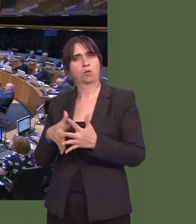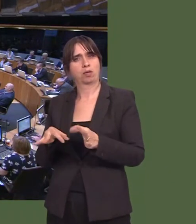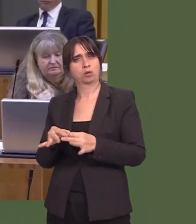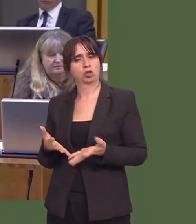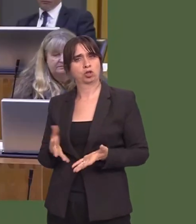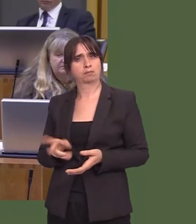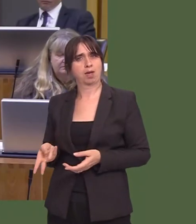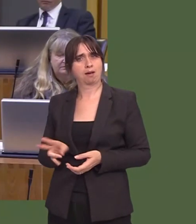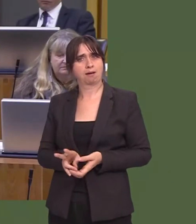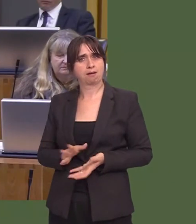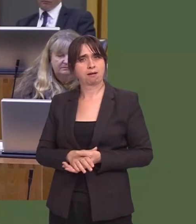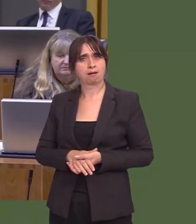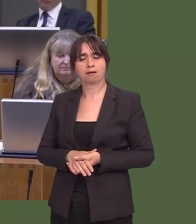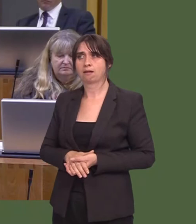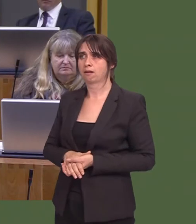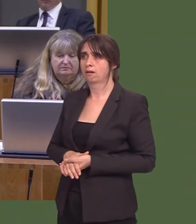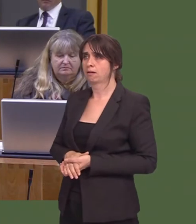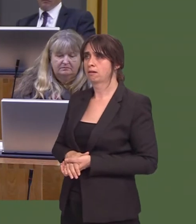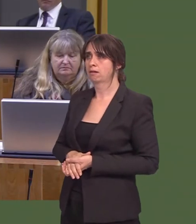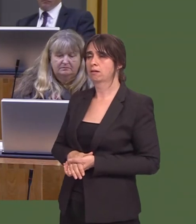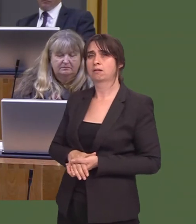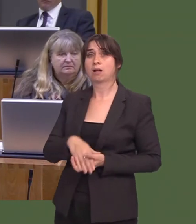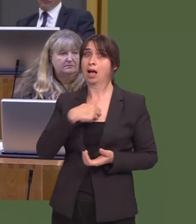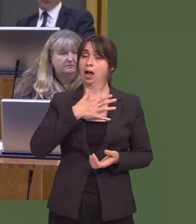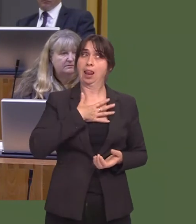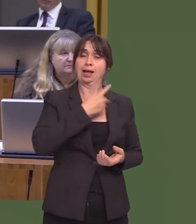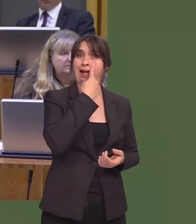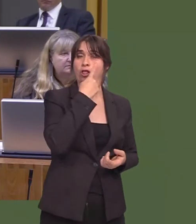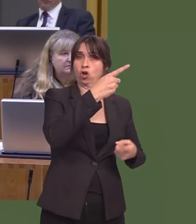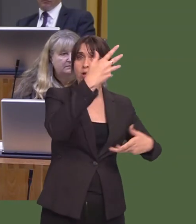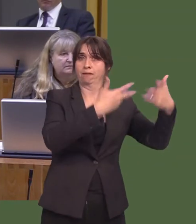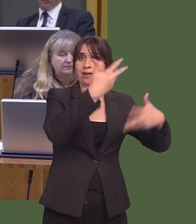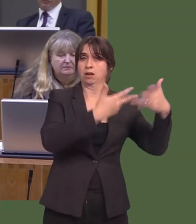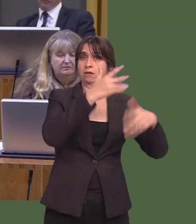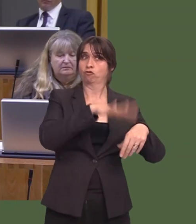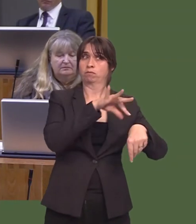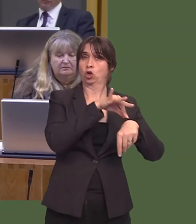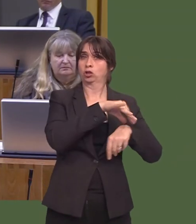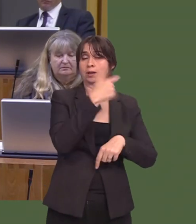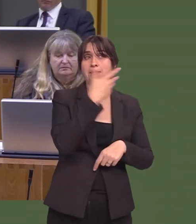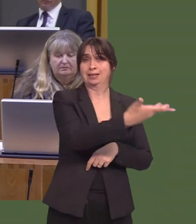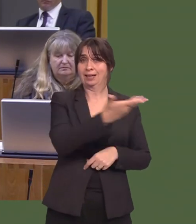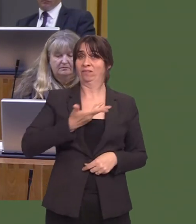a sicrhau ein bod niín gallu ystyried y data er mwyn gweld a ywír dataín iawn neu beidio. Nid yw wedi gwneud hynny. Byddai hynnyín help.